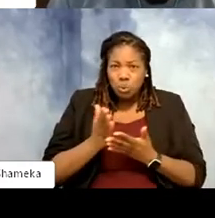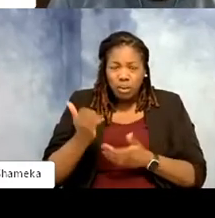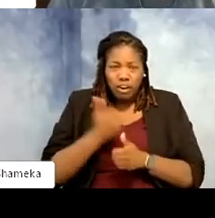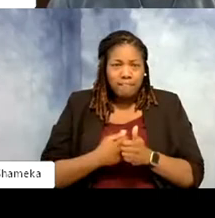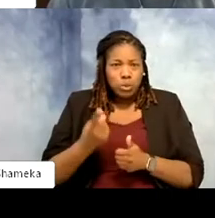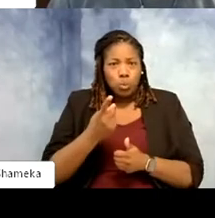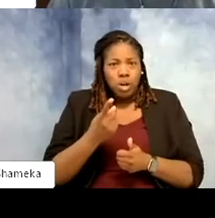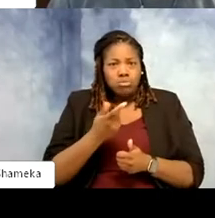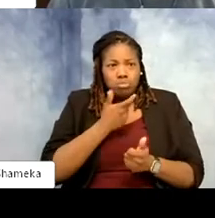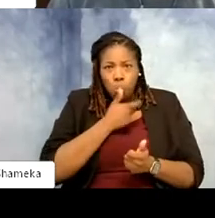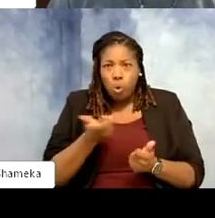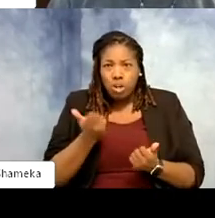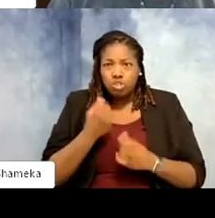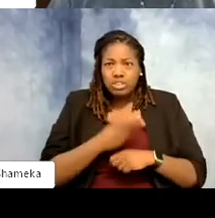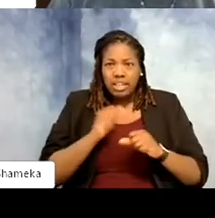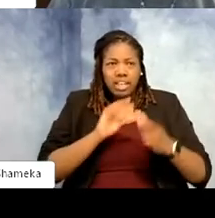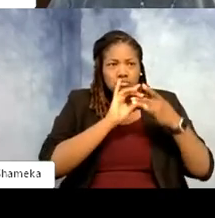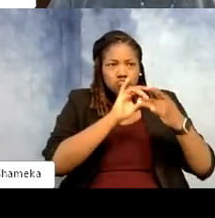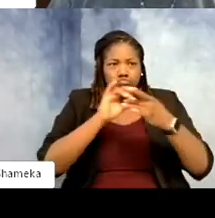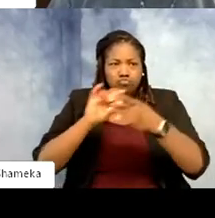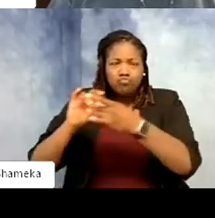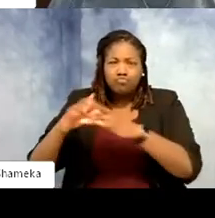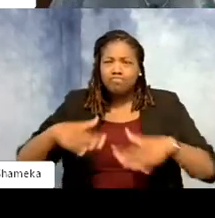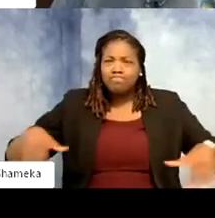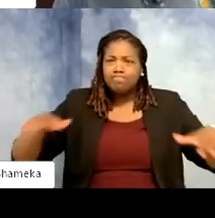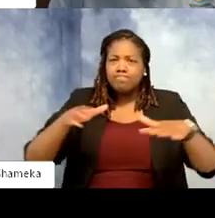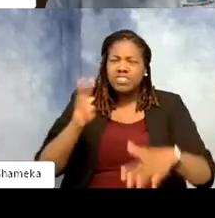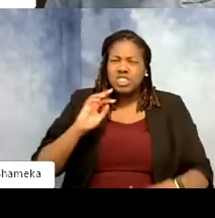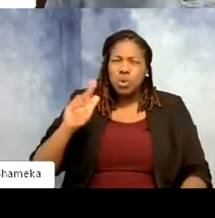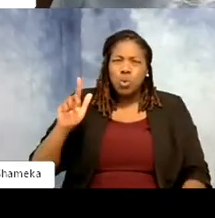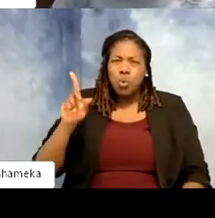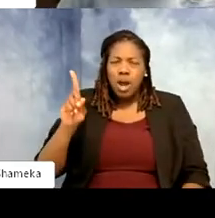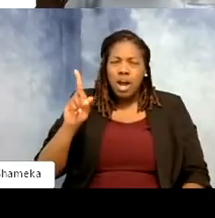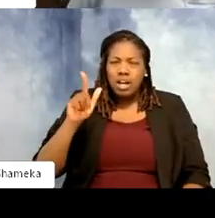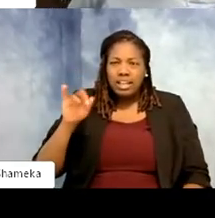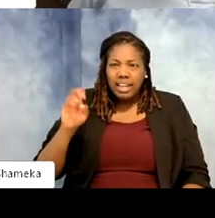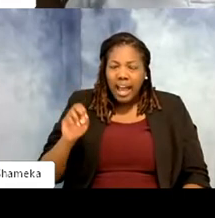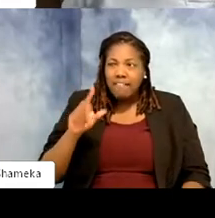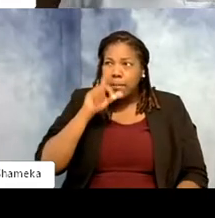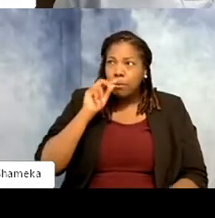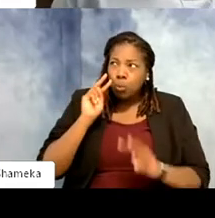to go out and make connections with wildlife and wild places. Bird watching. Just by watching birds